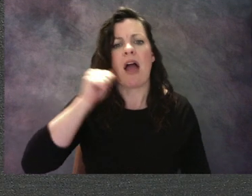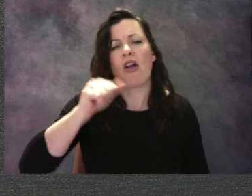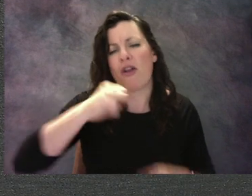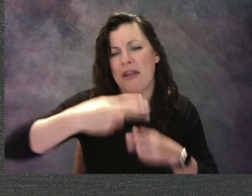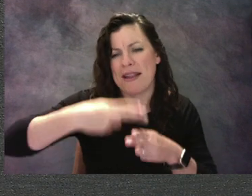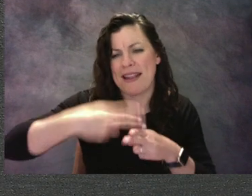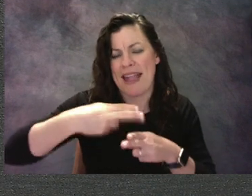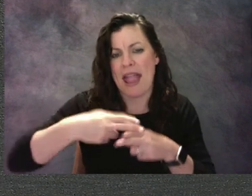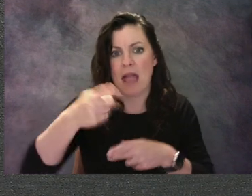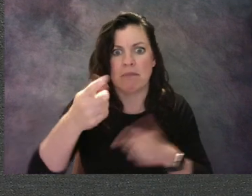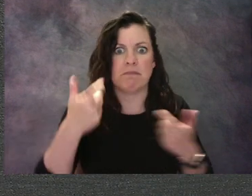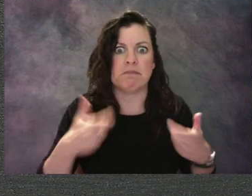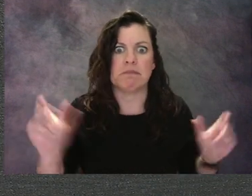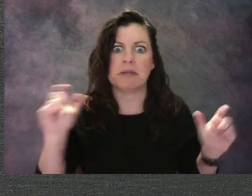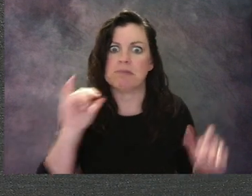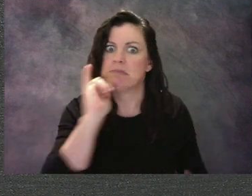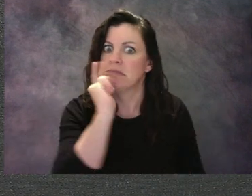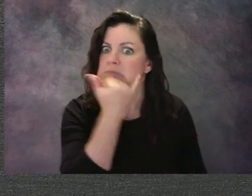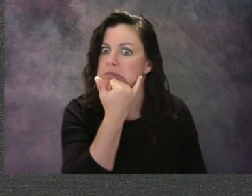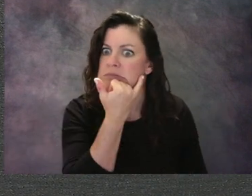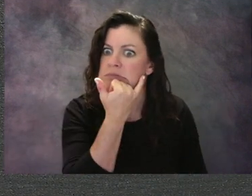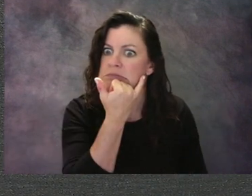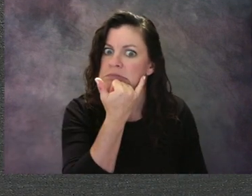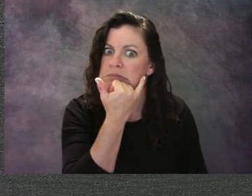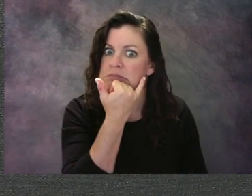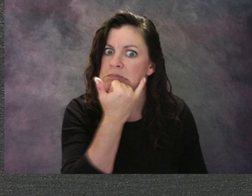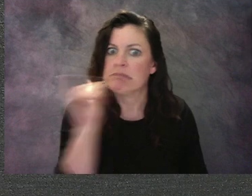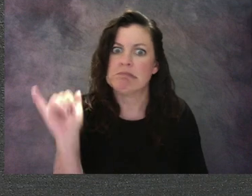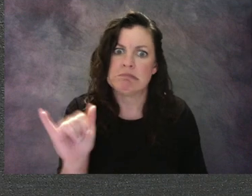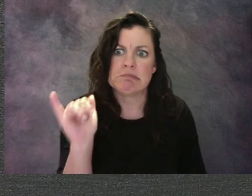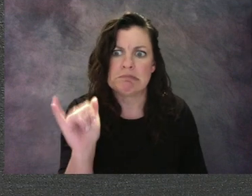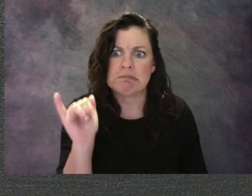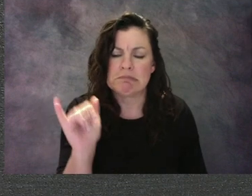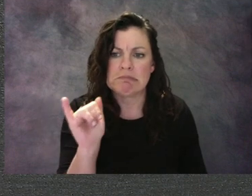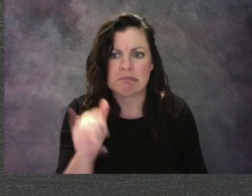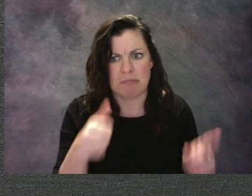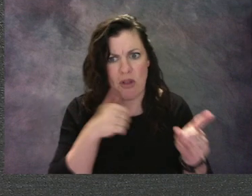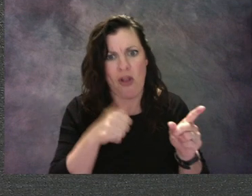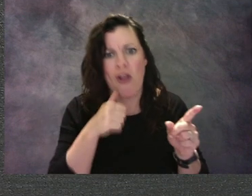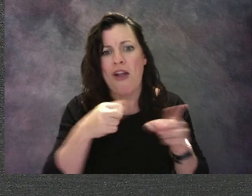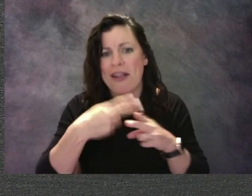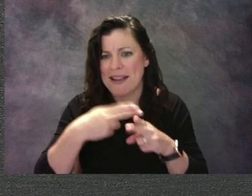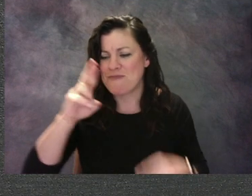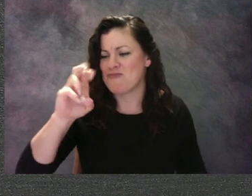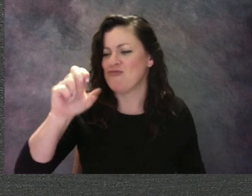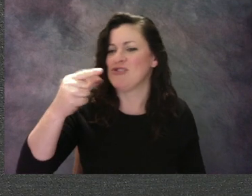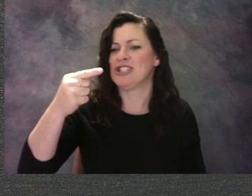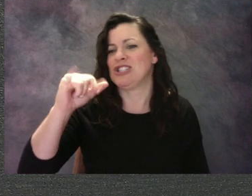Now this book is about a little girl named Regina and she has a little trouble in her art class with her art project,